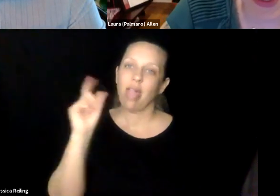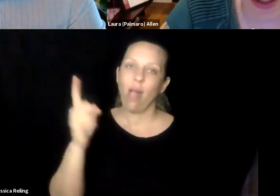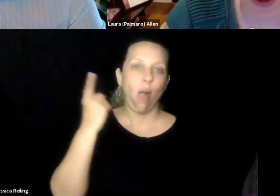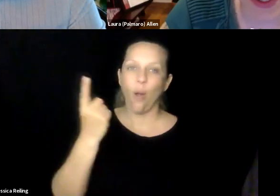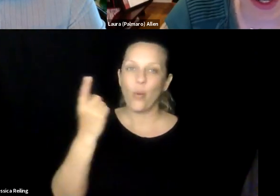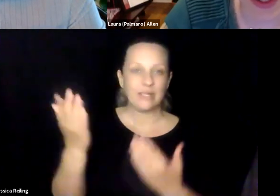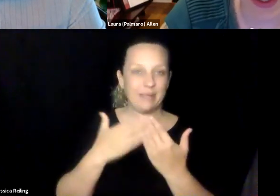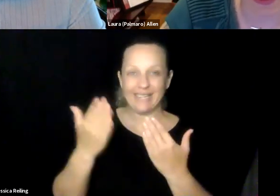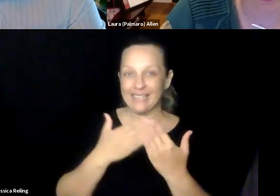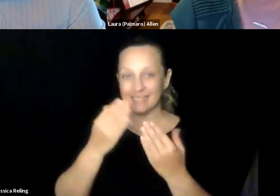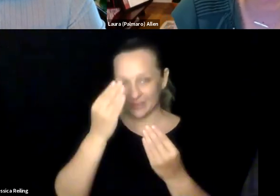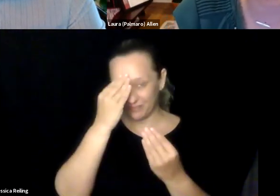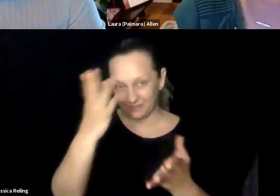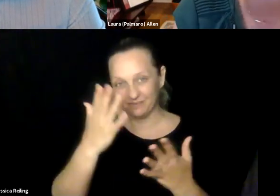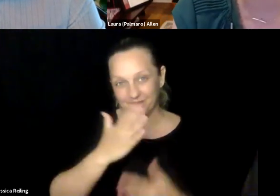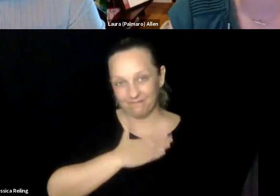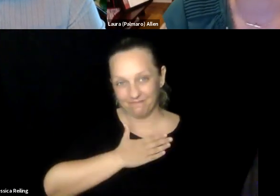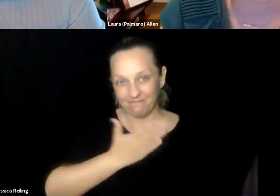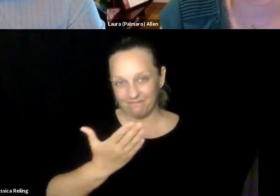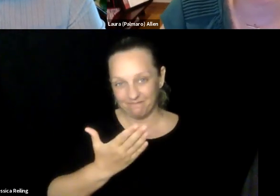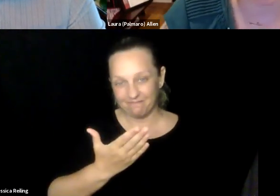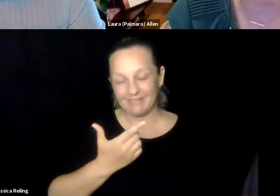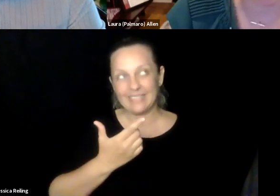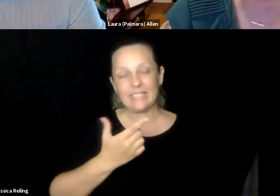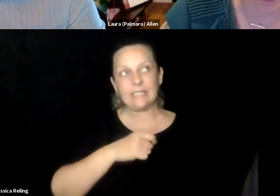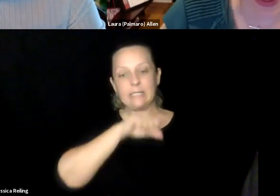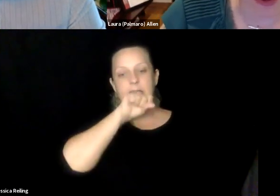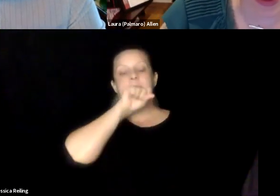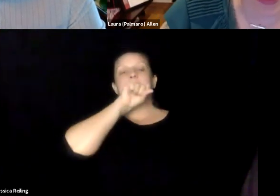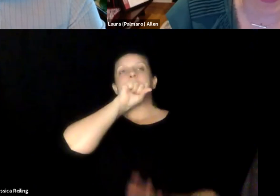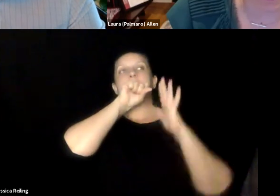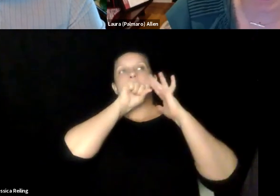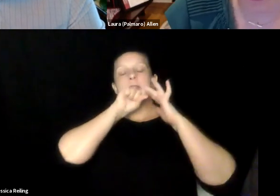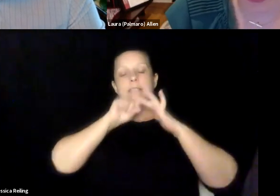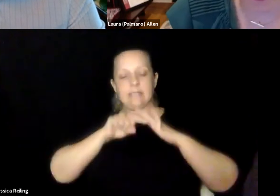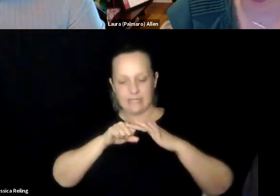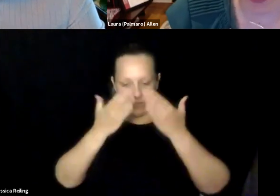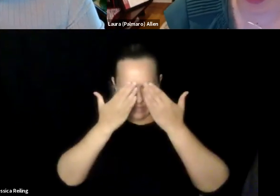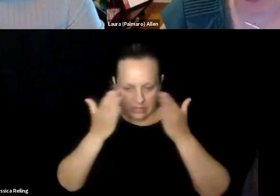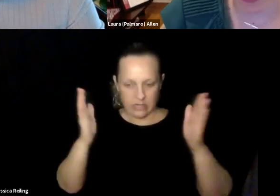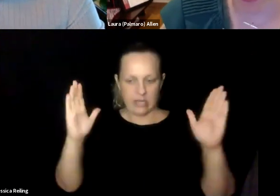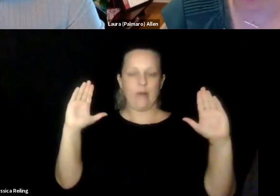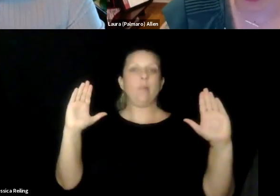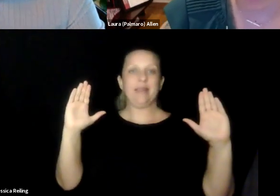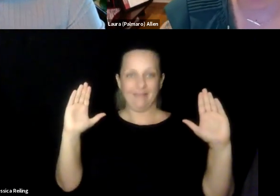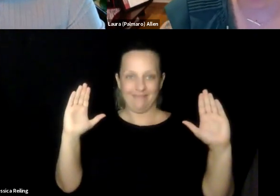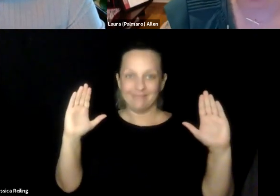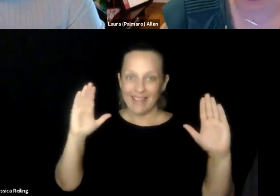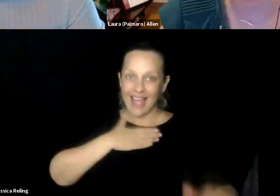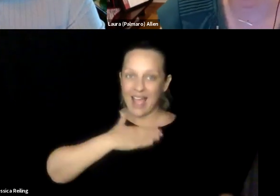thank you for that, by the way. >> LAURA ALLEN: Absolutely. It hasn't always been easy. I will say that I've